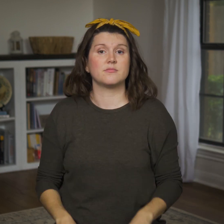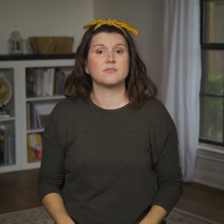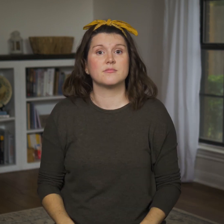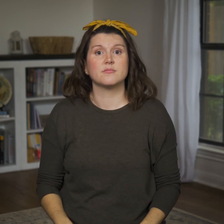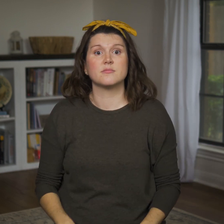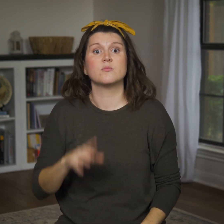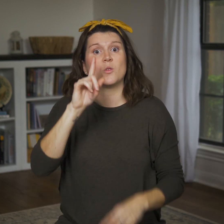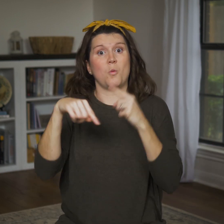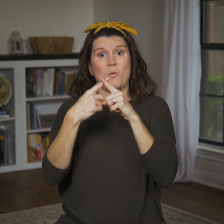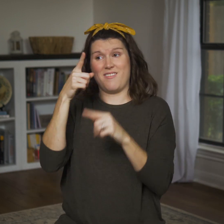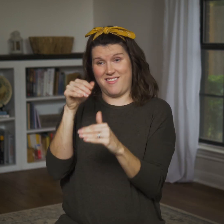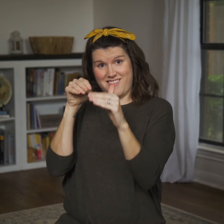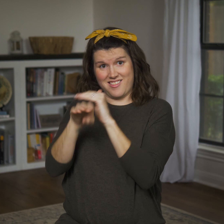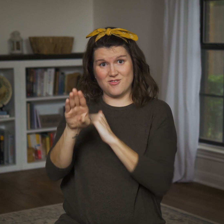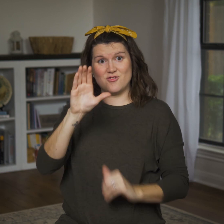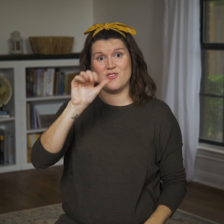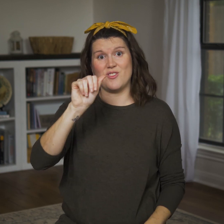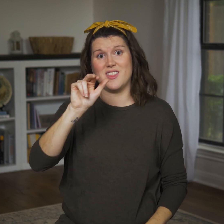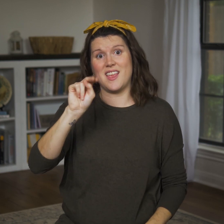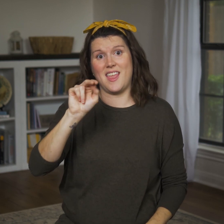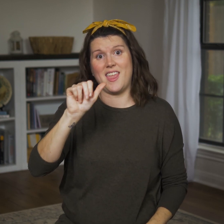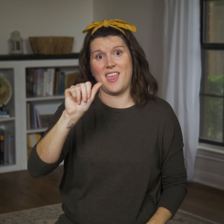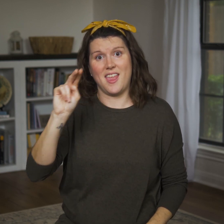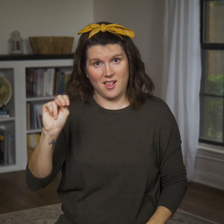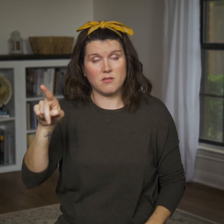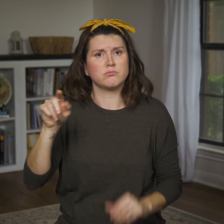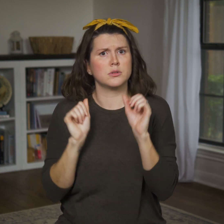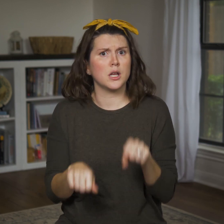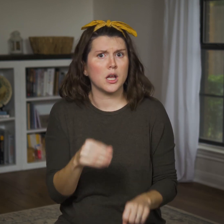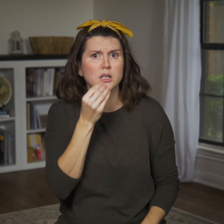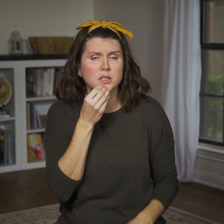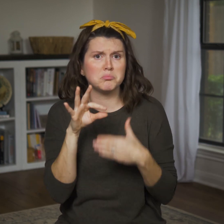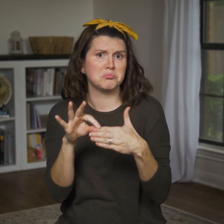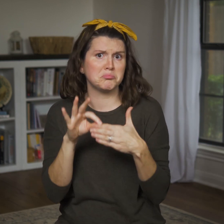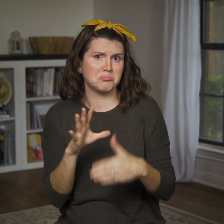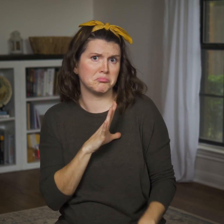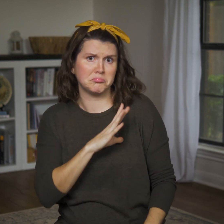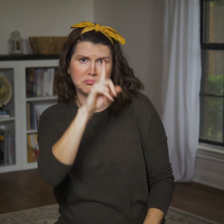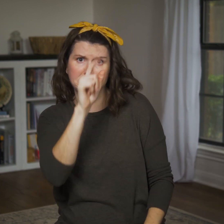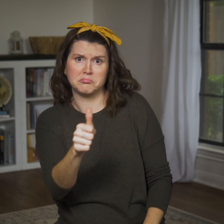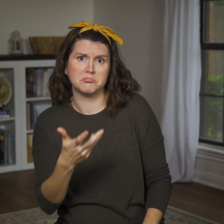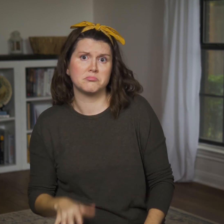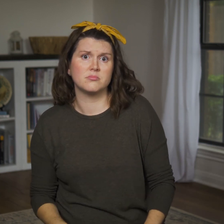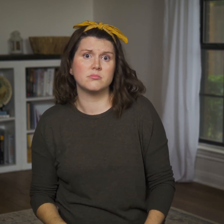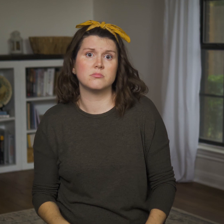Also, when they enter Canaan, they can eat meat anytime they want,